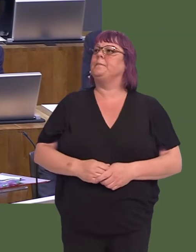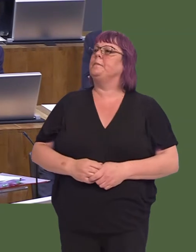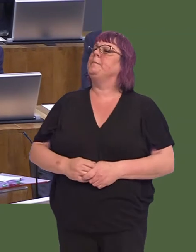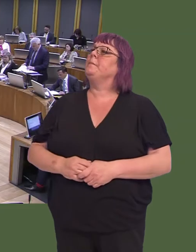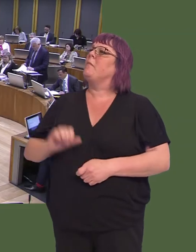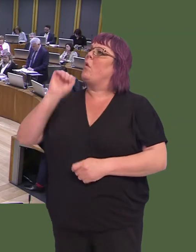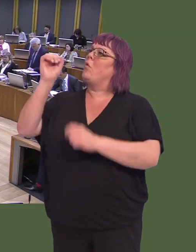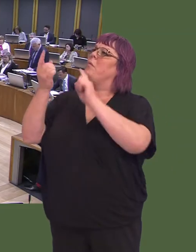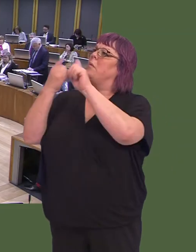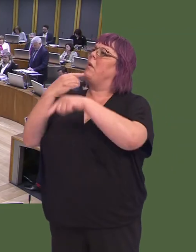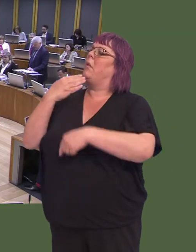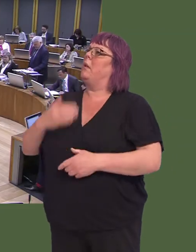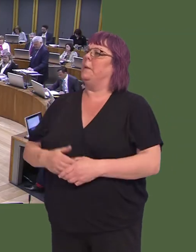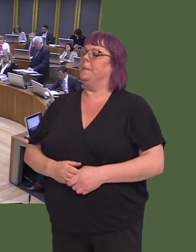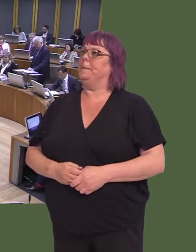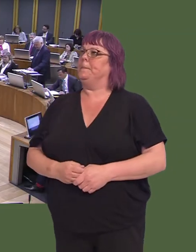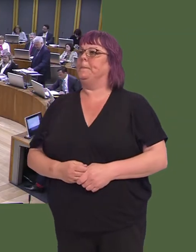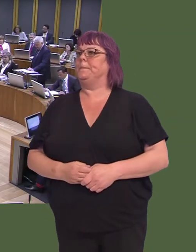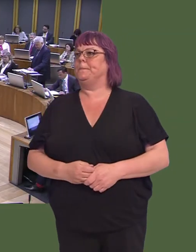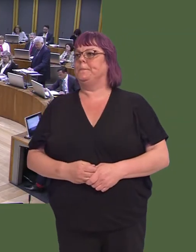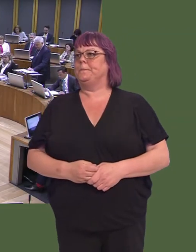Neil Hamilton AM: I thank the First Minister for that reply.